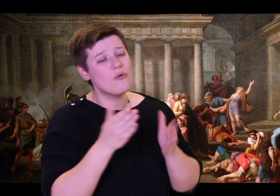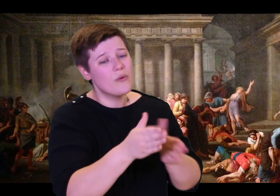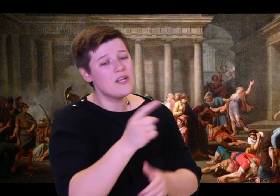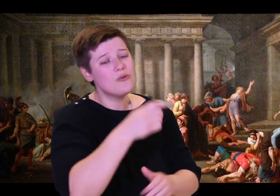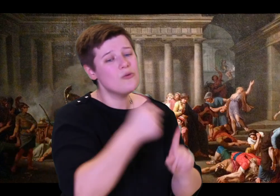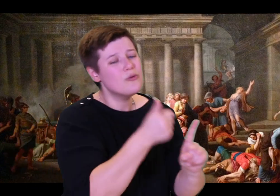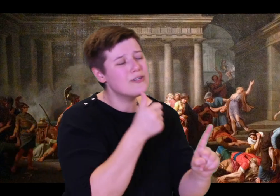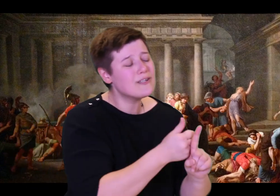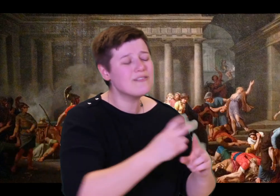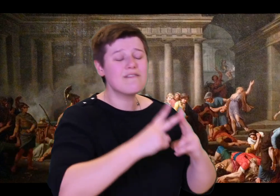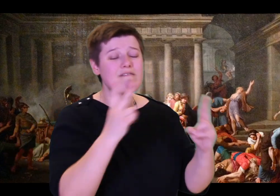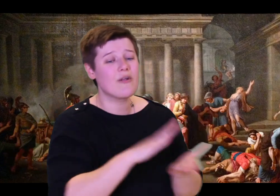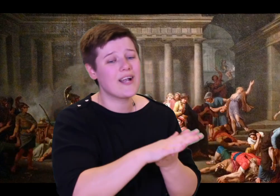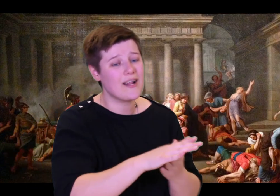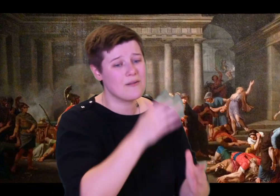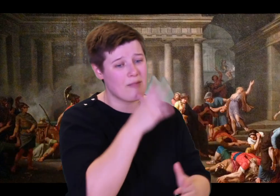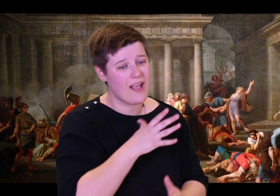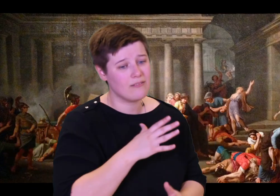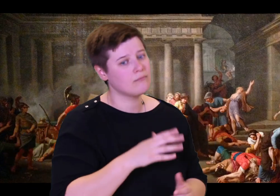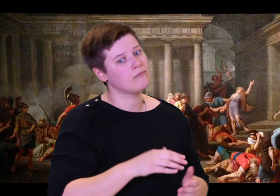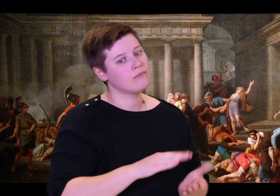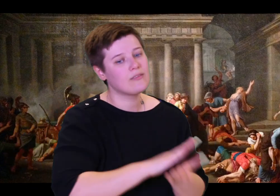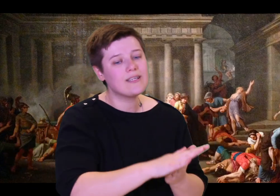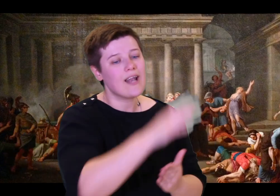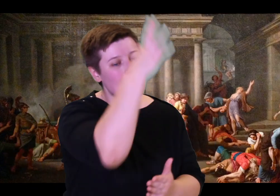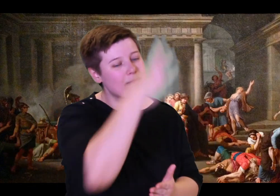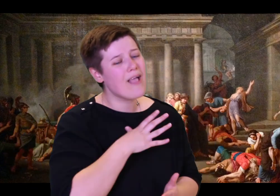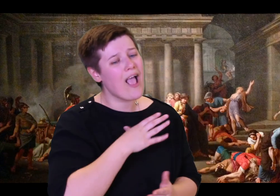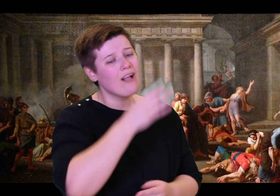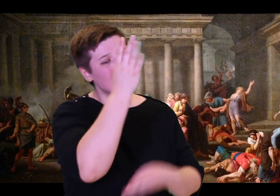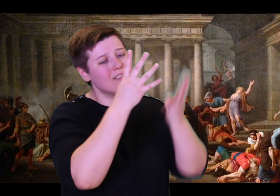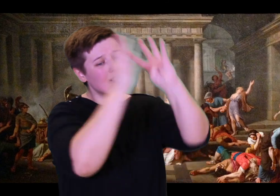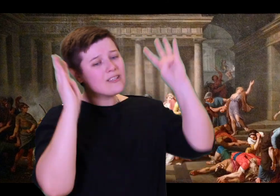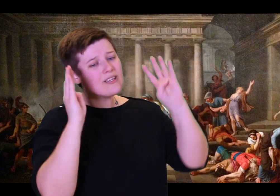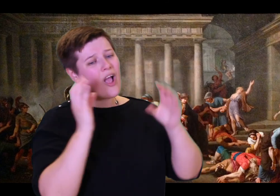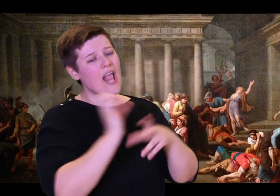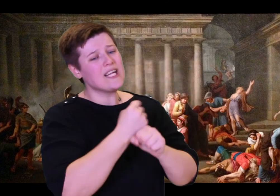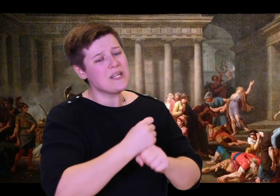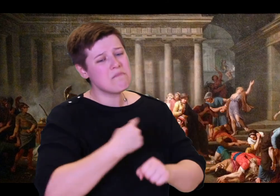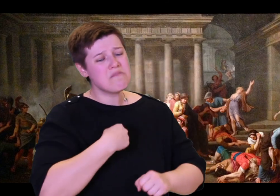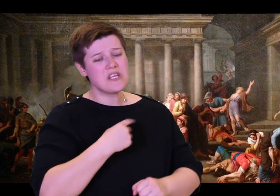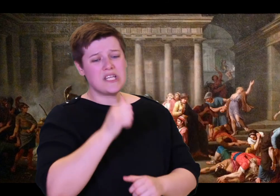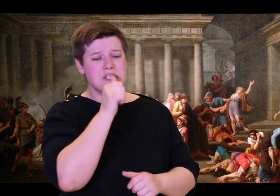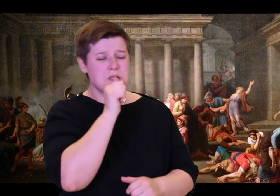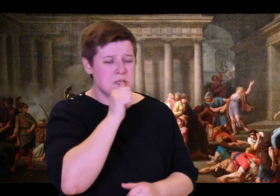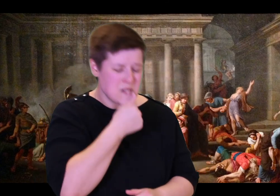threw her arms around him, kissed his face, and said,